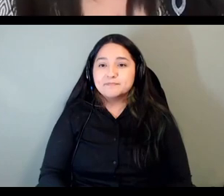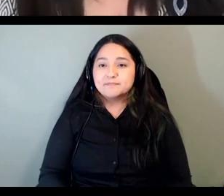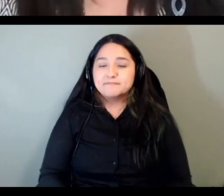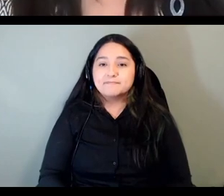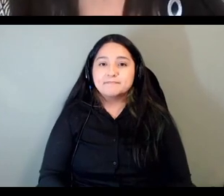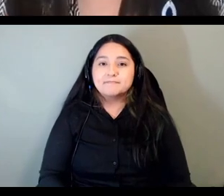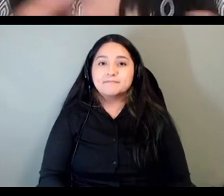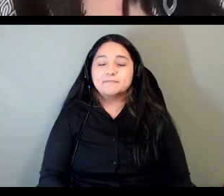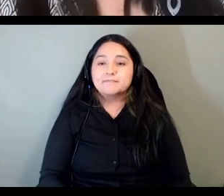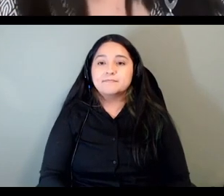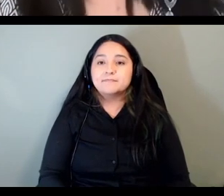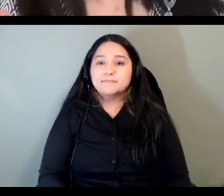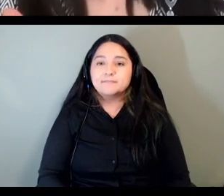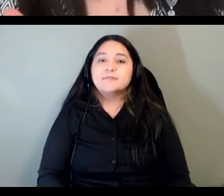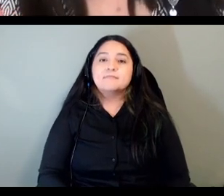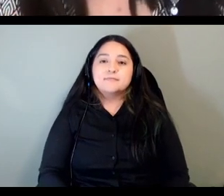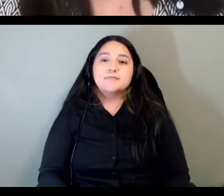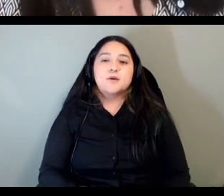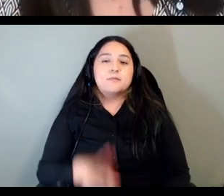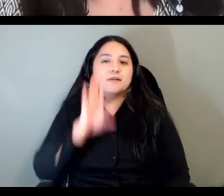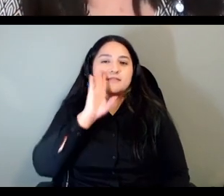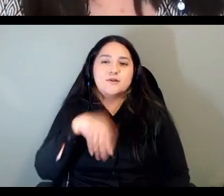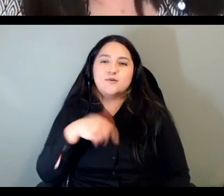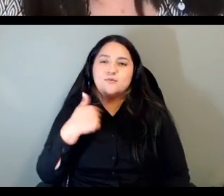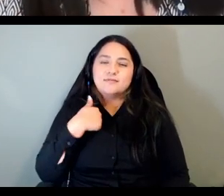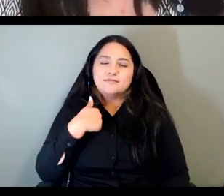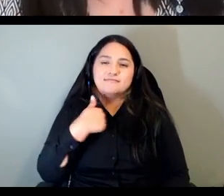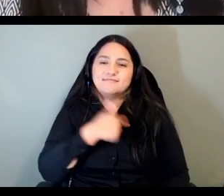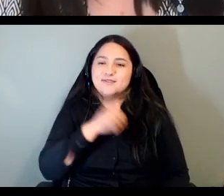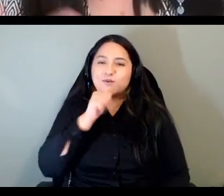okay so i know that we don't have time to get to every question that's been asked but